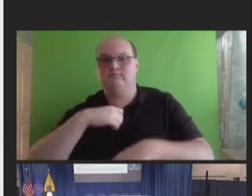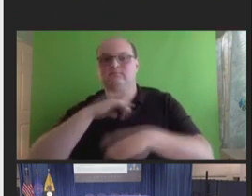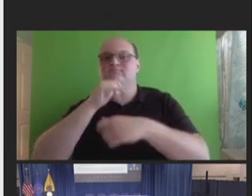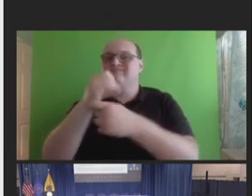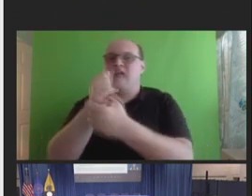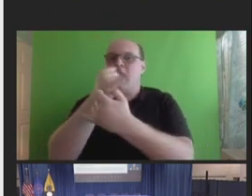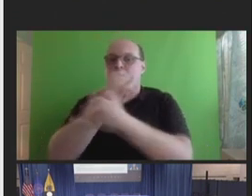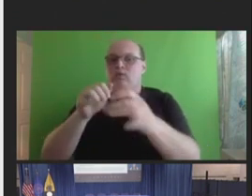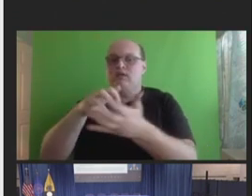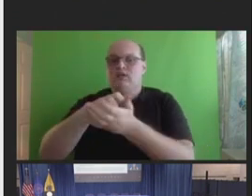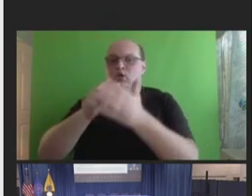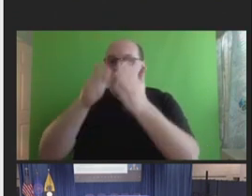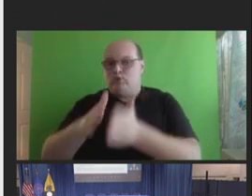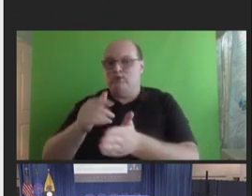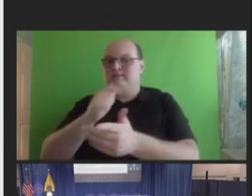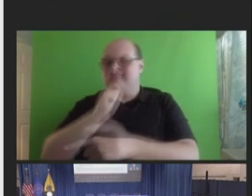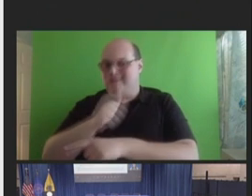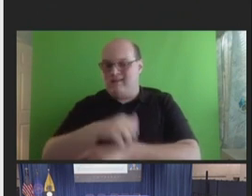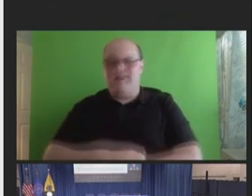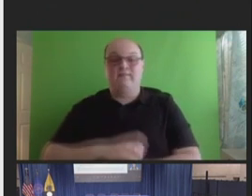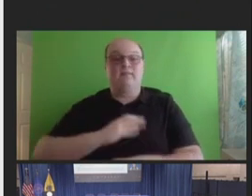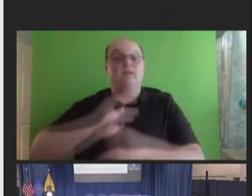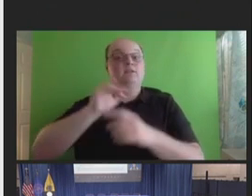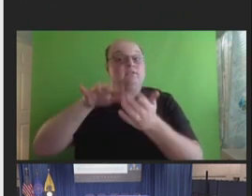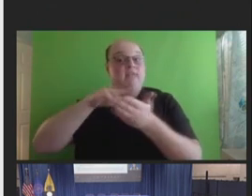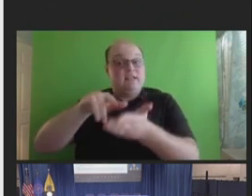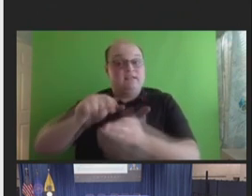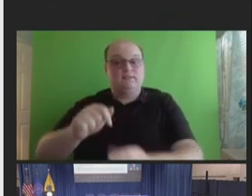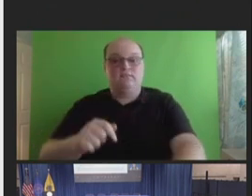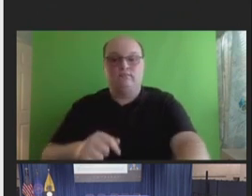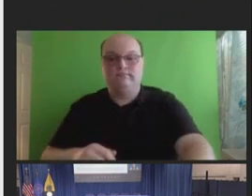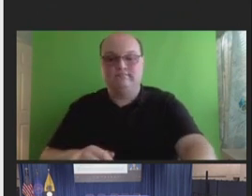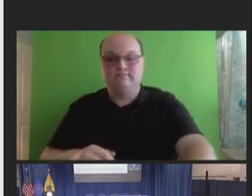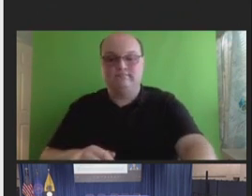person. In this study, we compared the odds of reporting